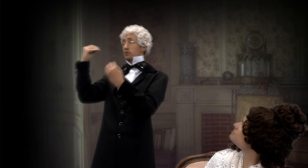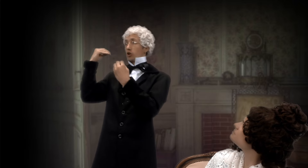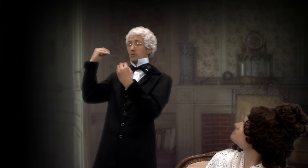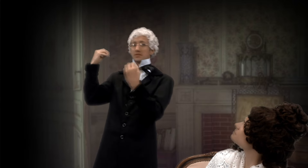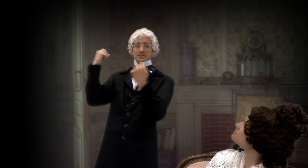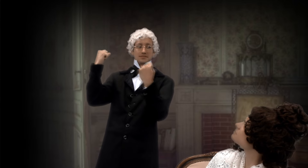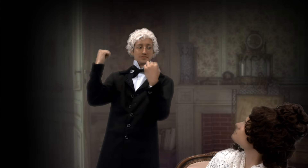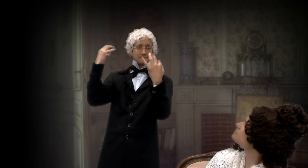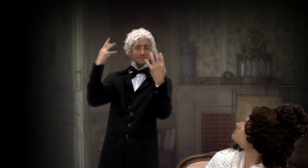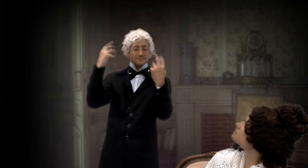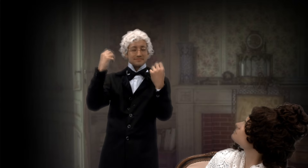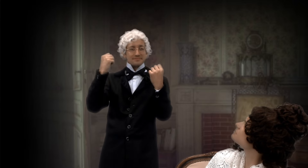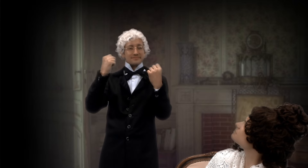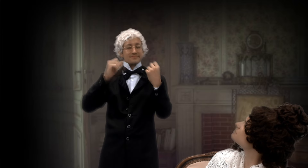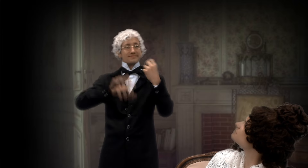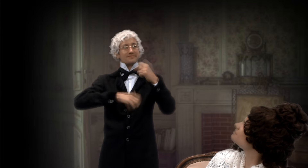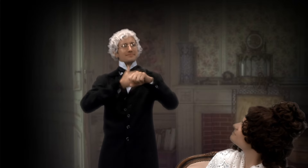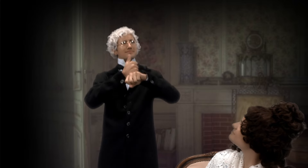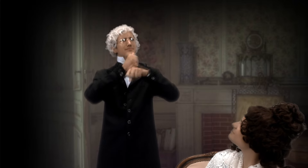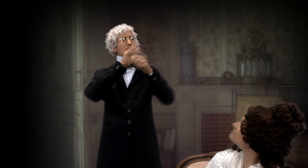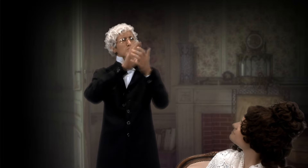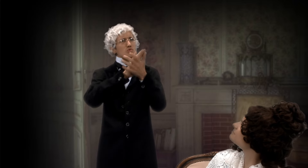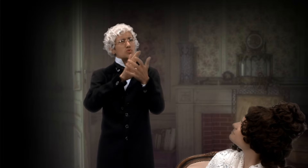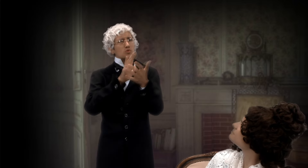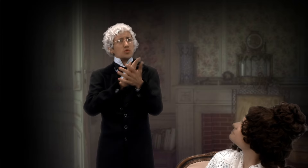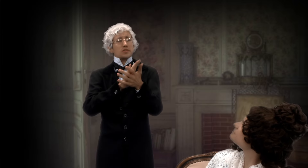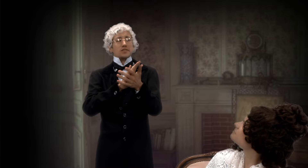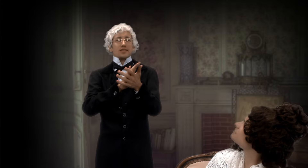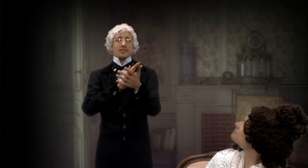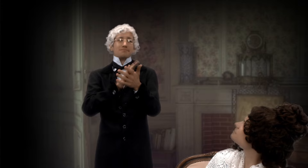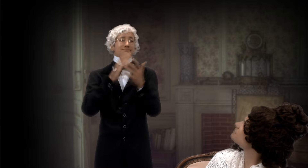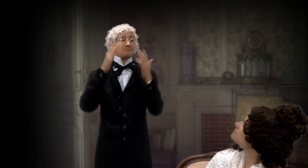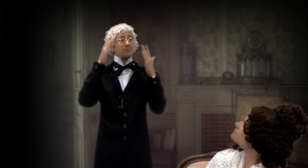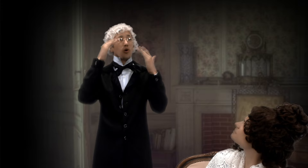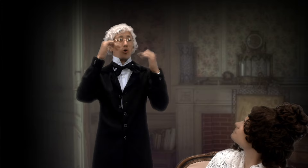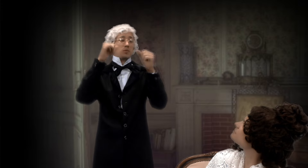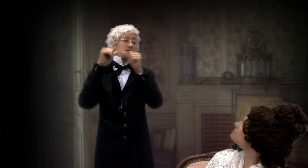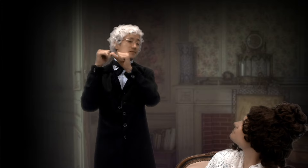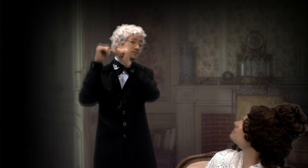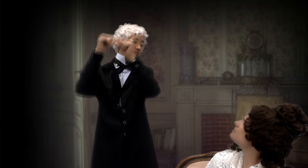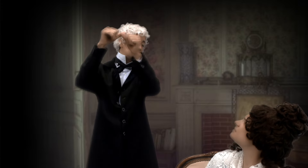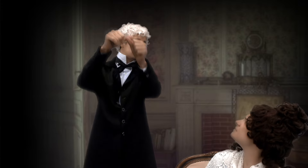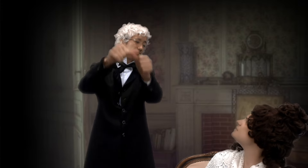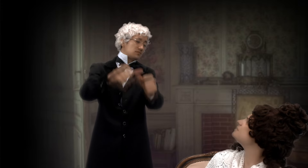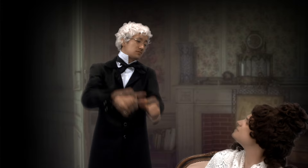Clerc taught me to sign and we set up deaf schools that I hope will remain forever.